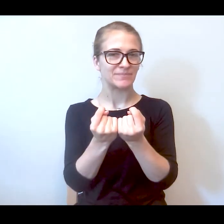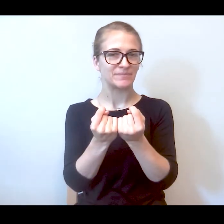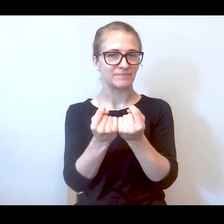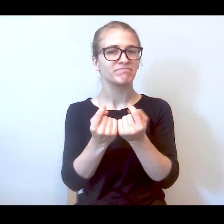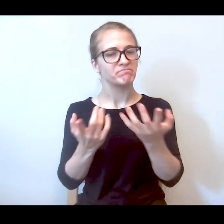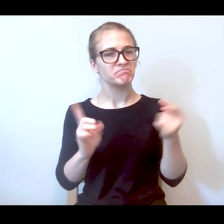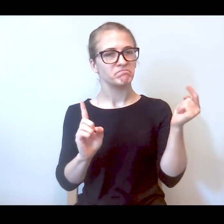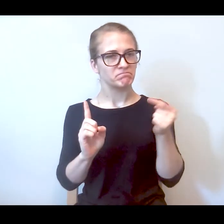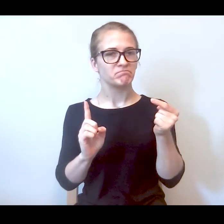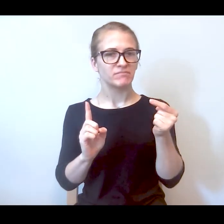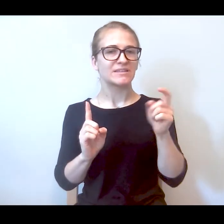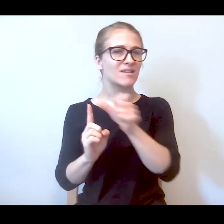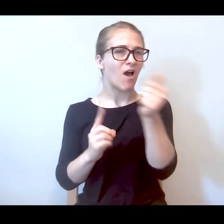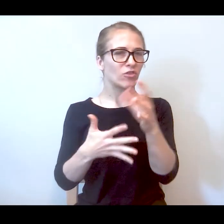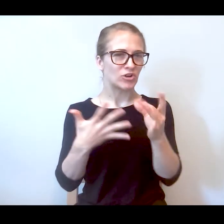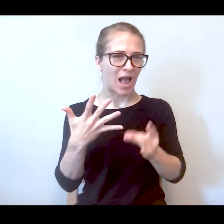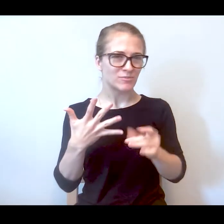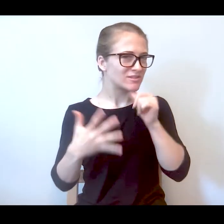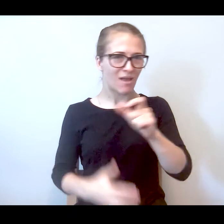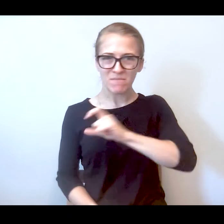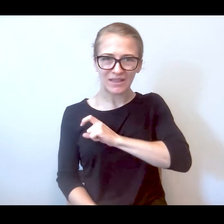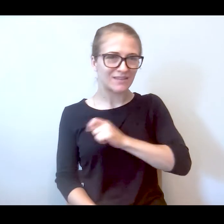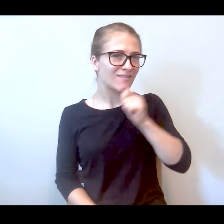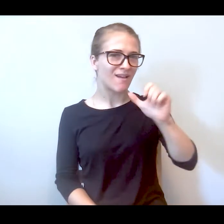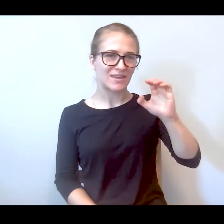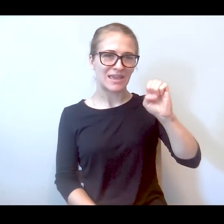alternative to the police and EMS responding to